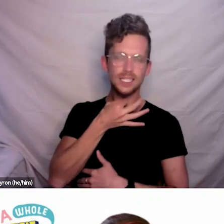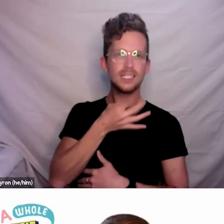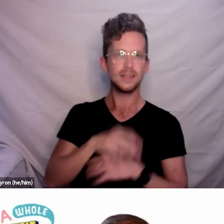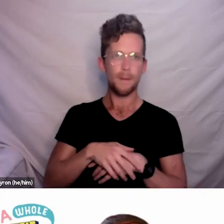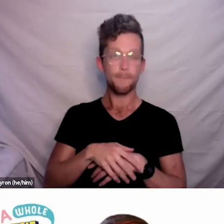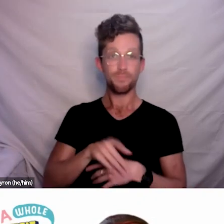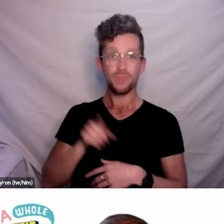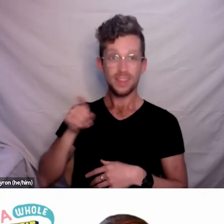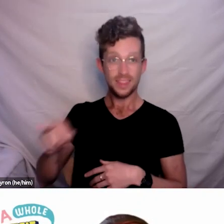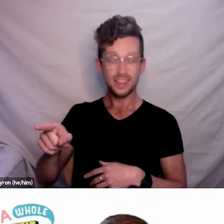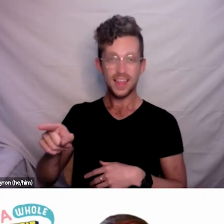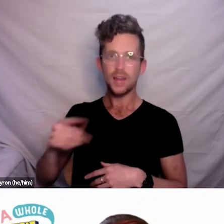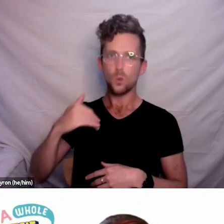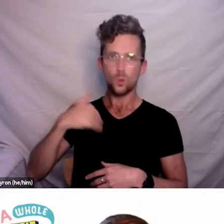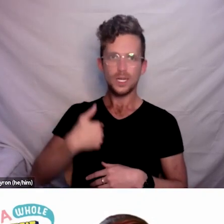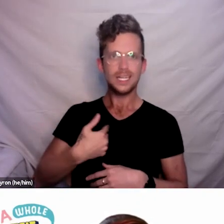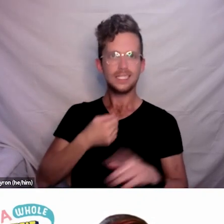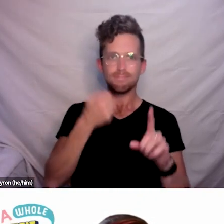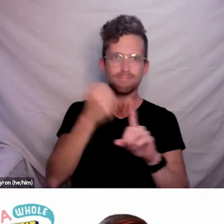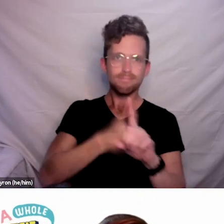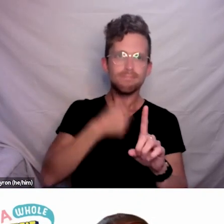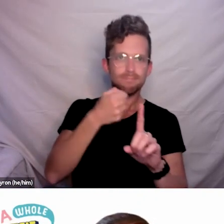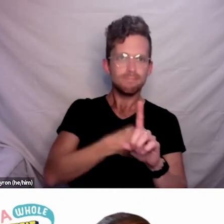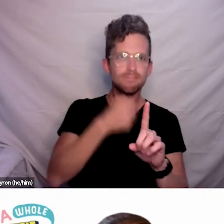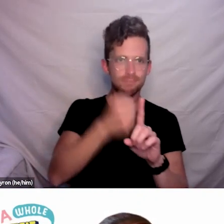with and alongside other government agencies.